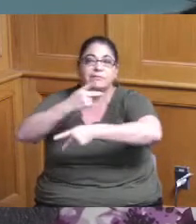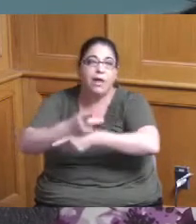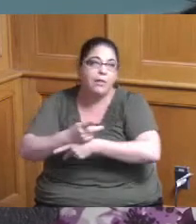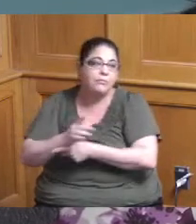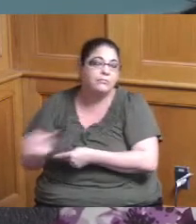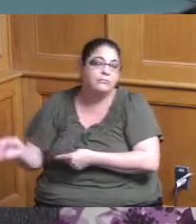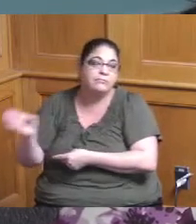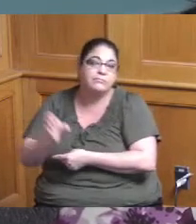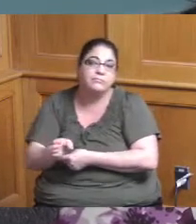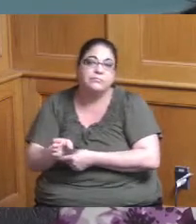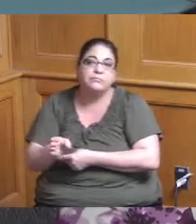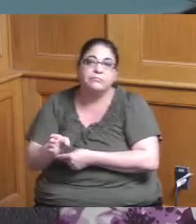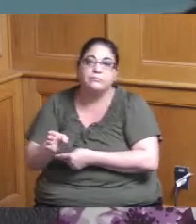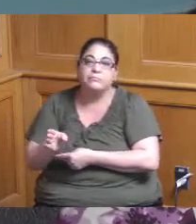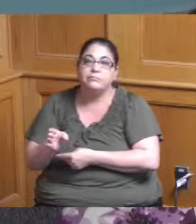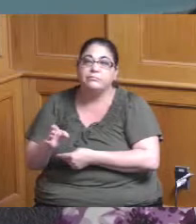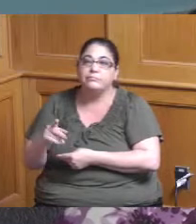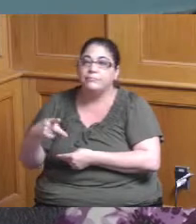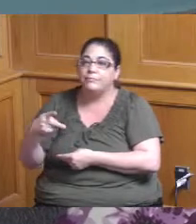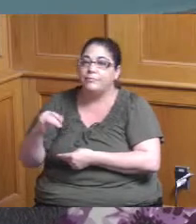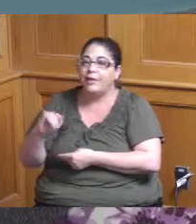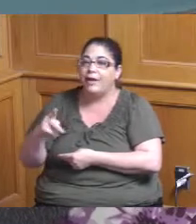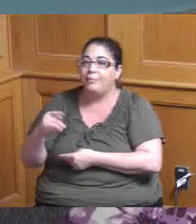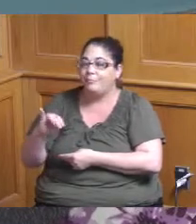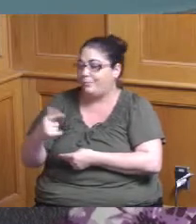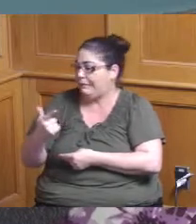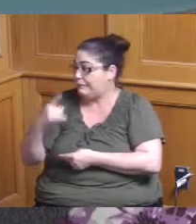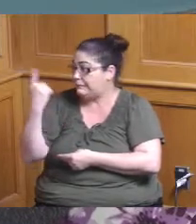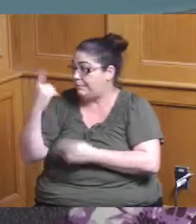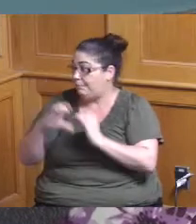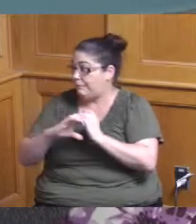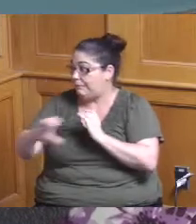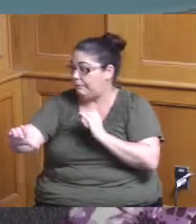correct me if I say the wrong word piping some kind of we were using one vendor we had to go to